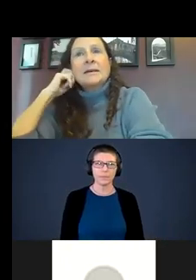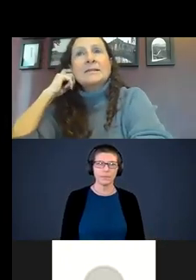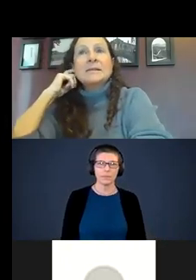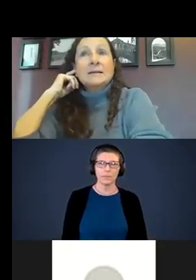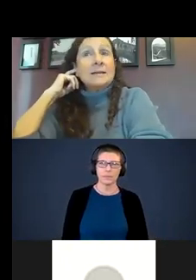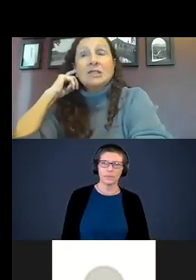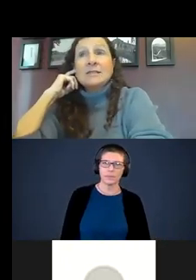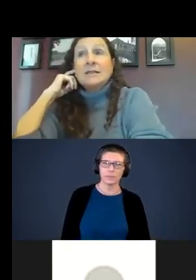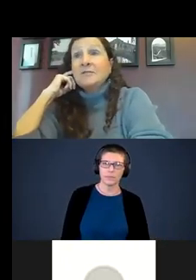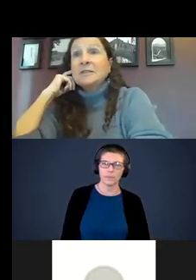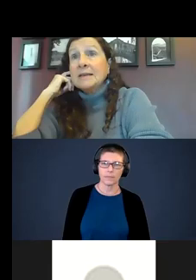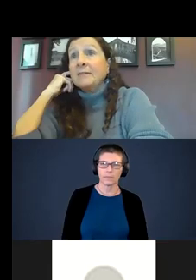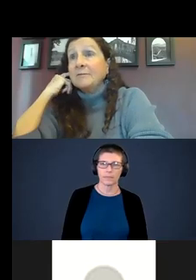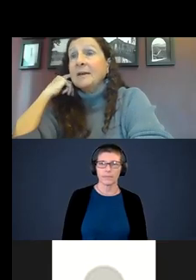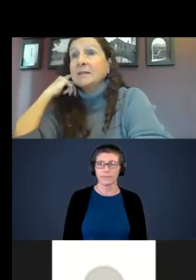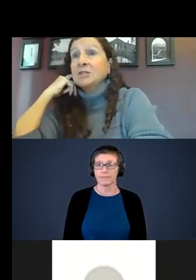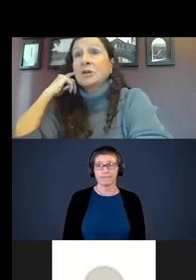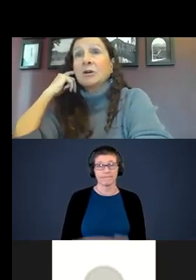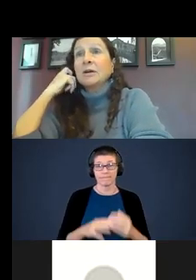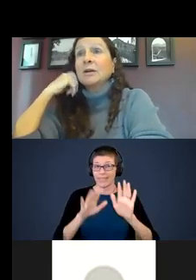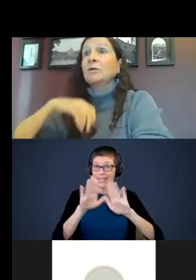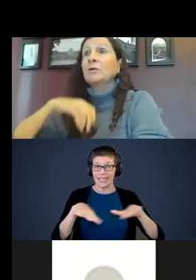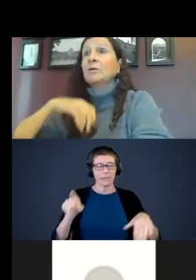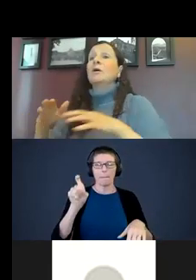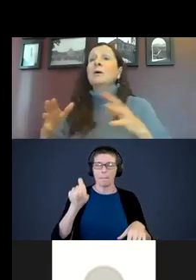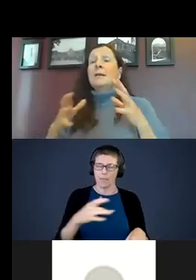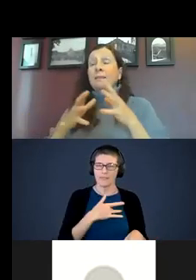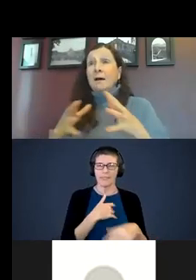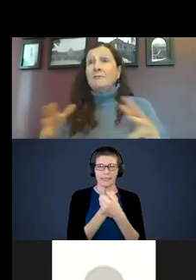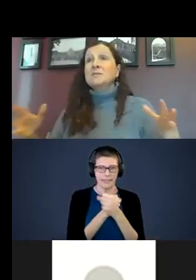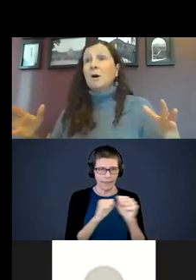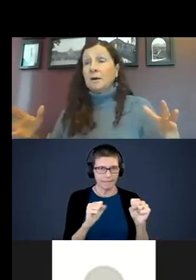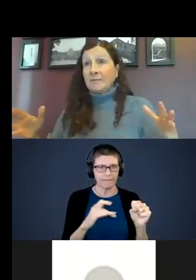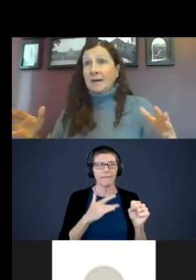Children need to feel safe and secure to grow. Love is part of that.